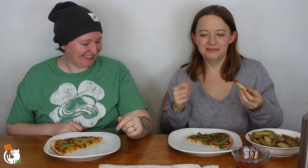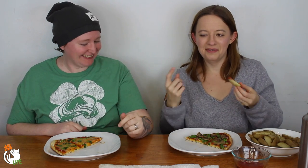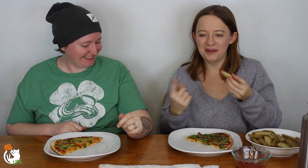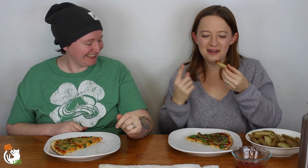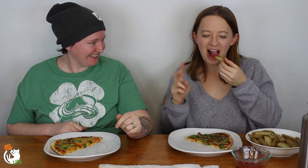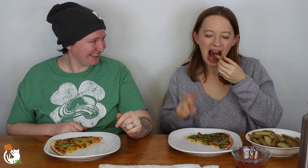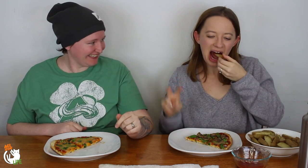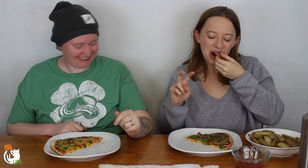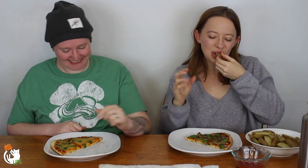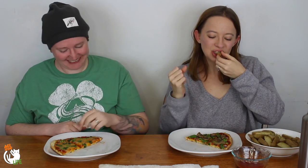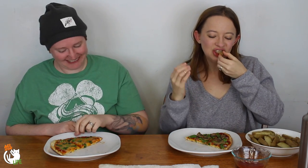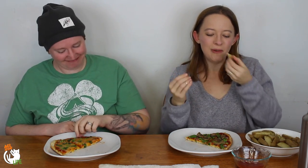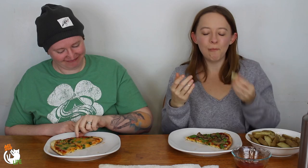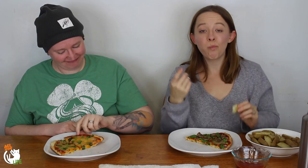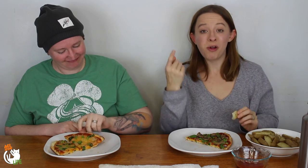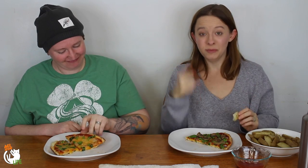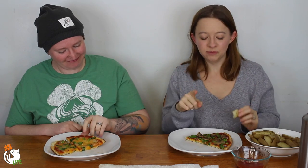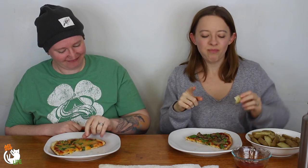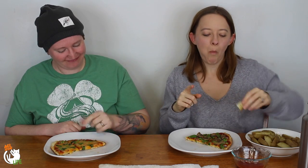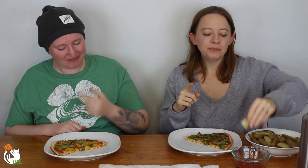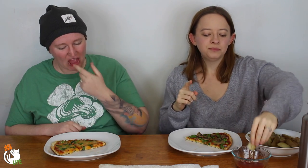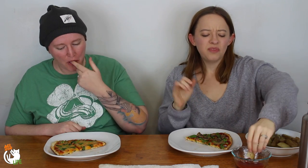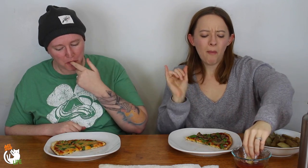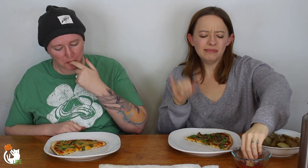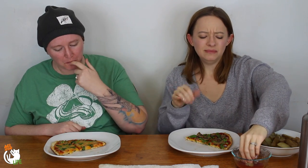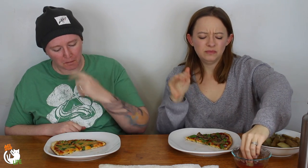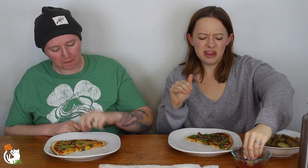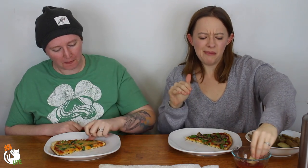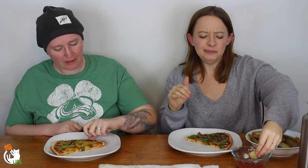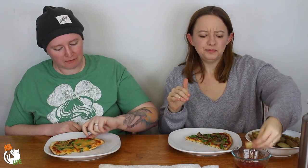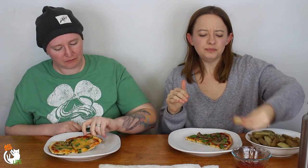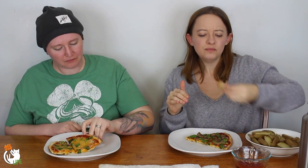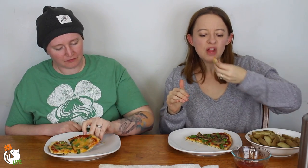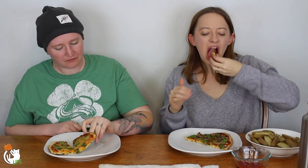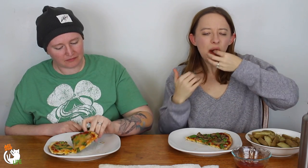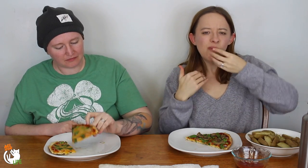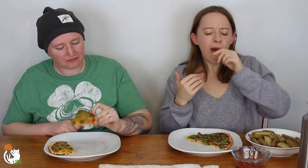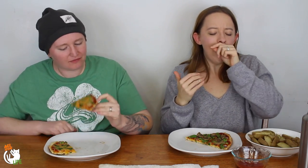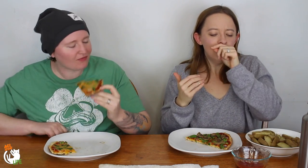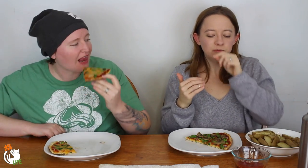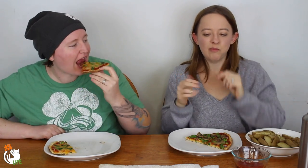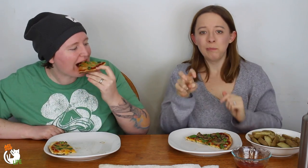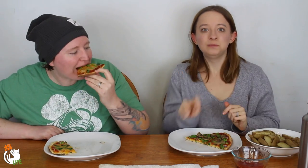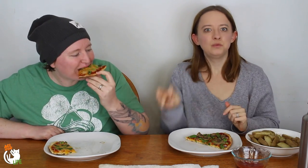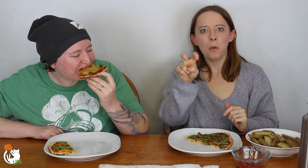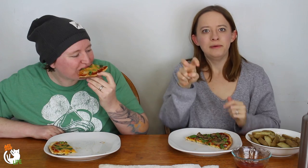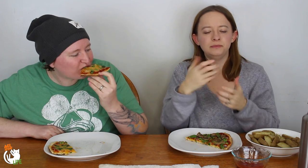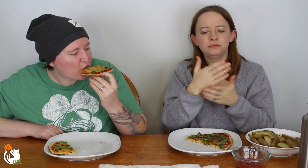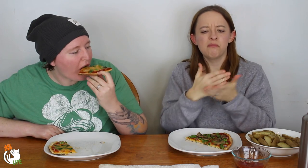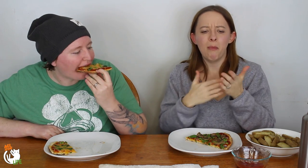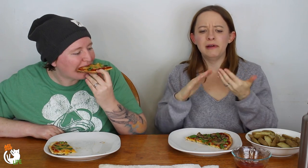Always an adventure. So, what happened was that night we had a tour.